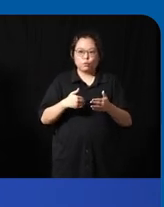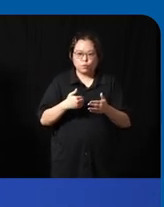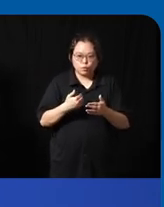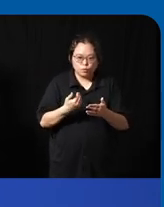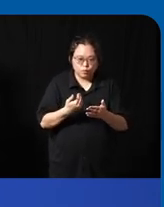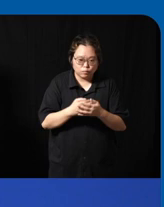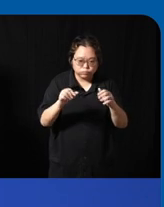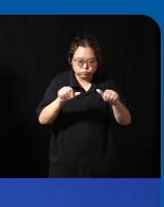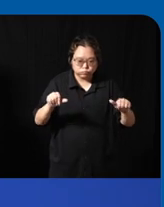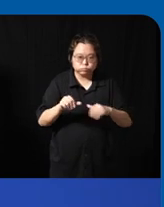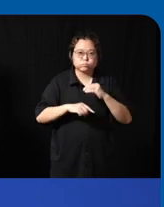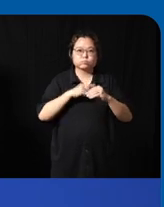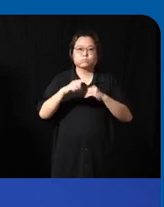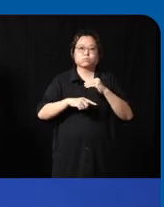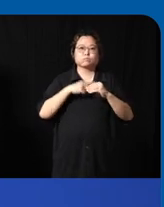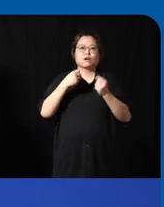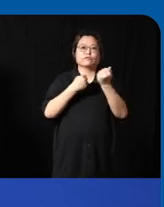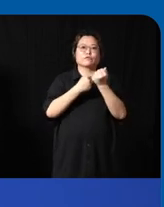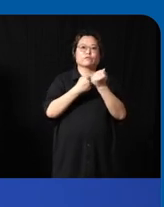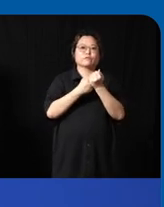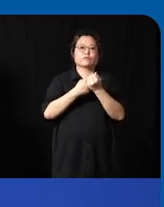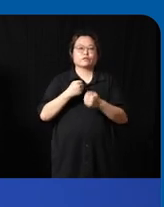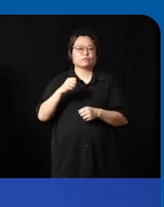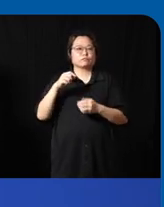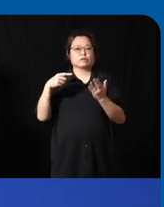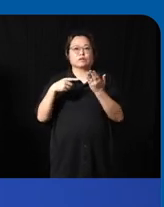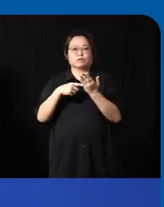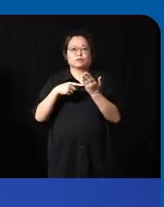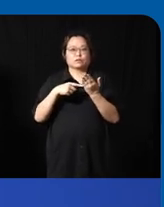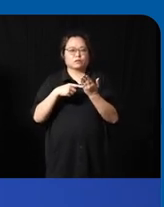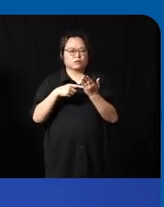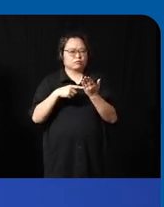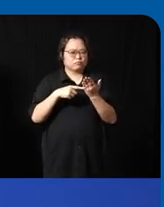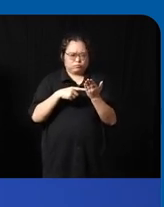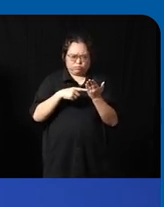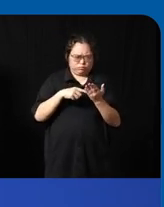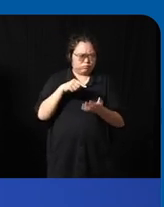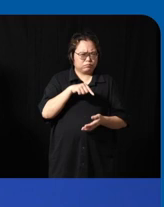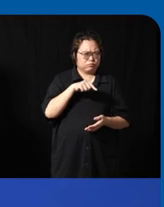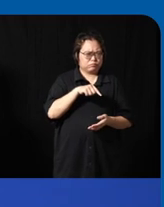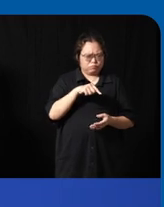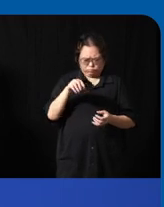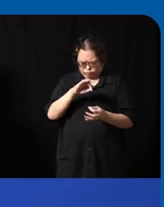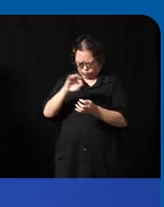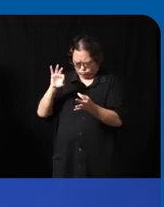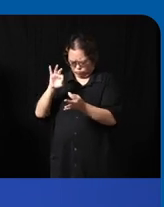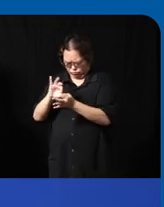accessive technology which actually doesn't fit in any traditional type of uh engineering